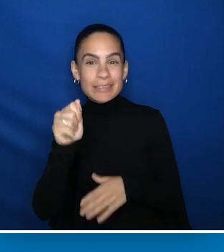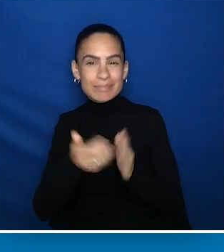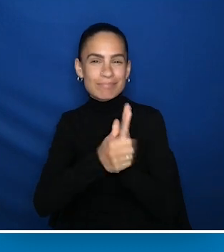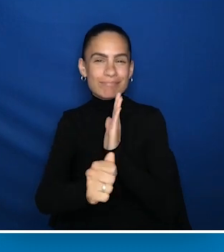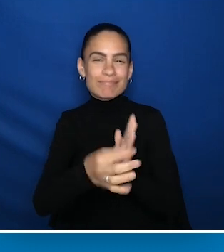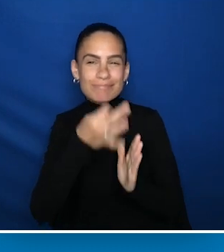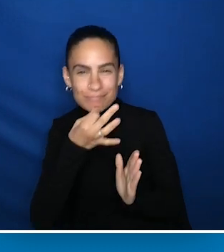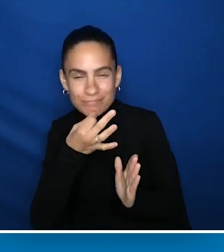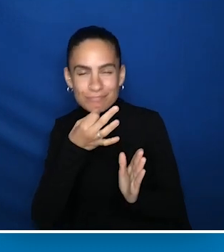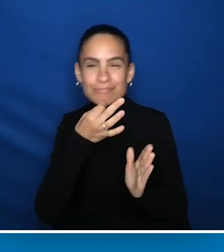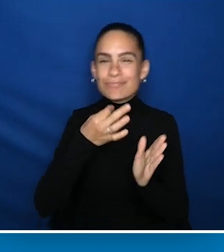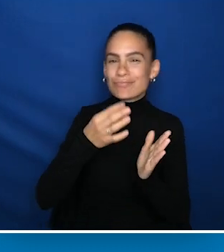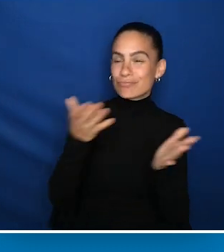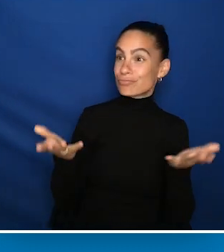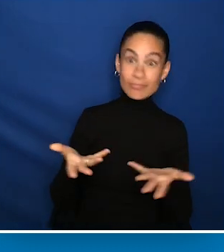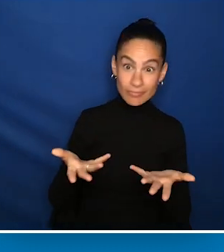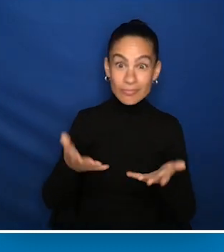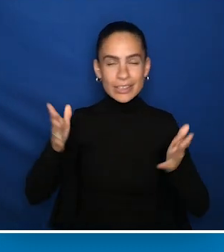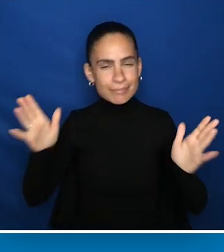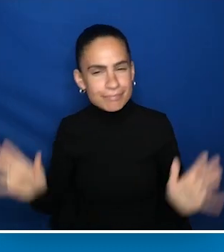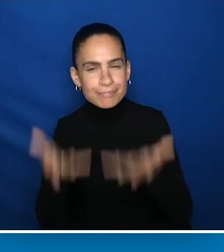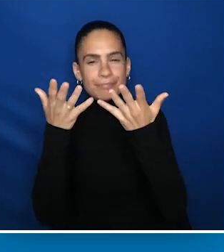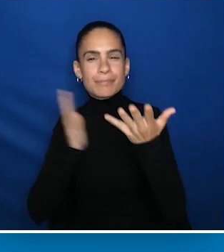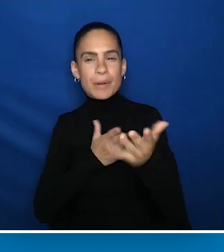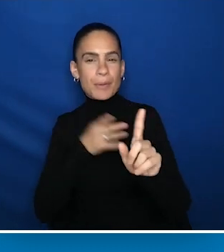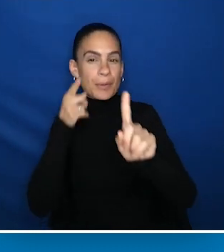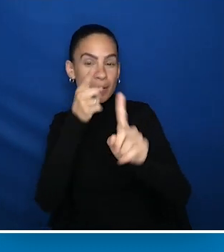experts, who will advance our goal of inclusive research